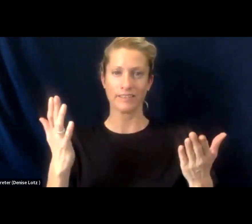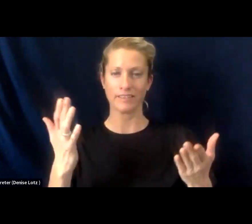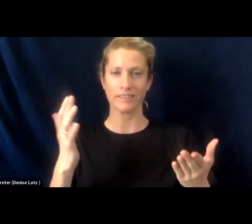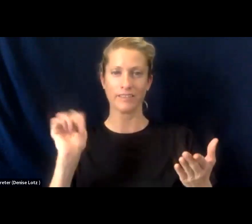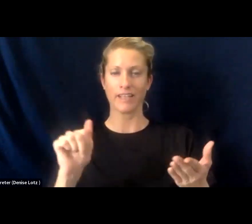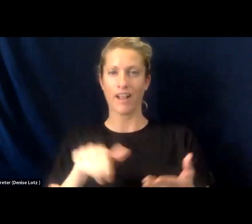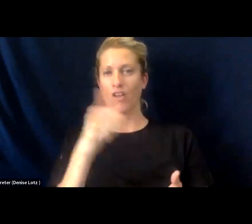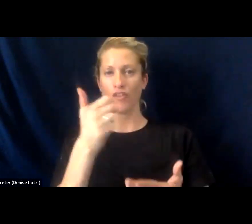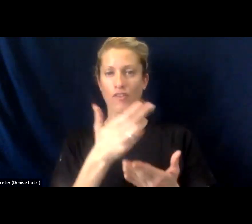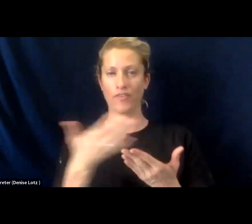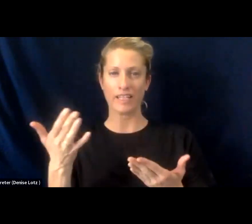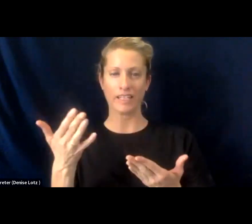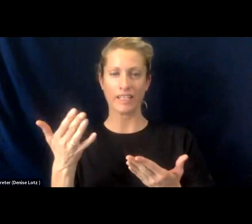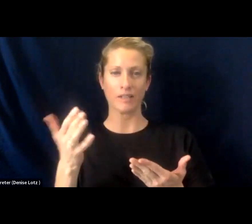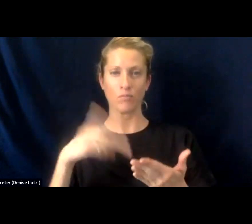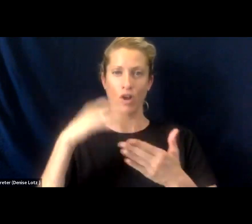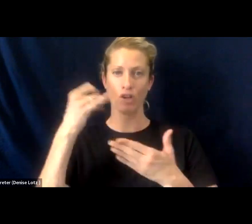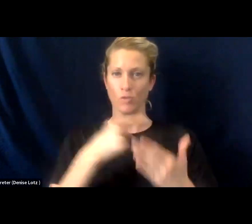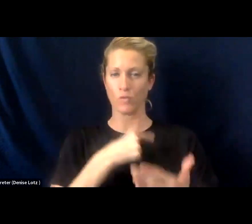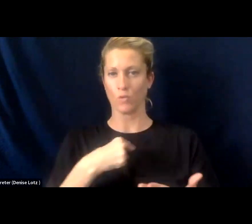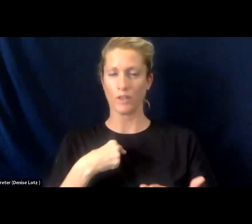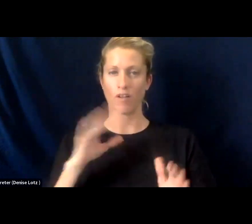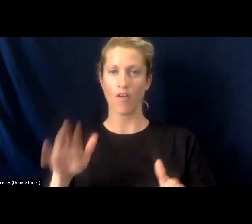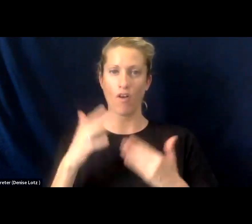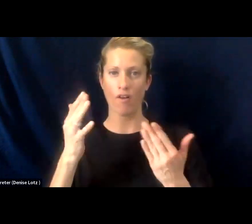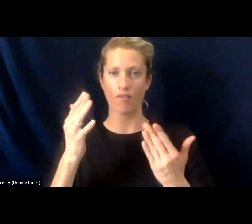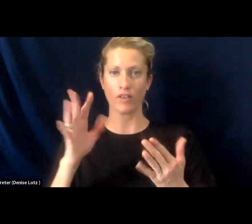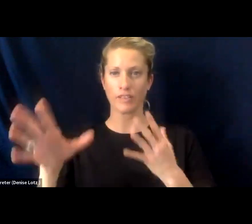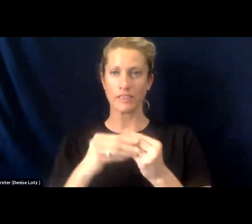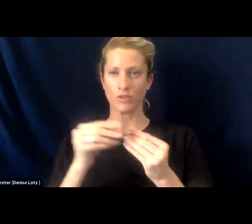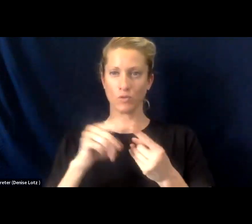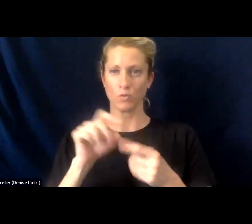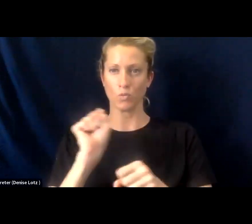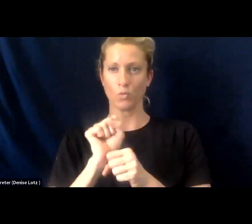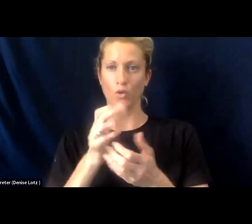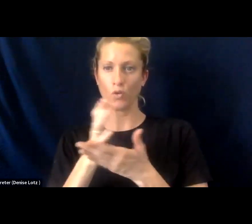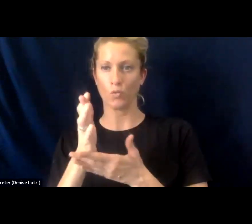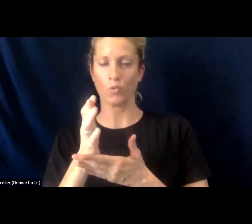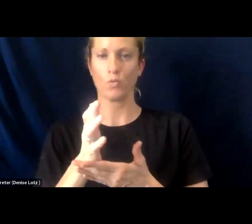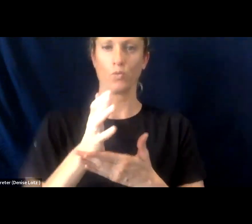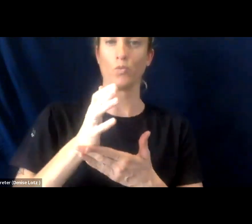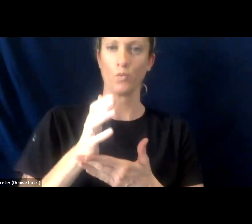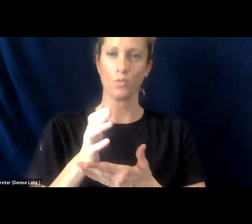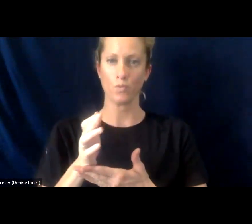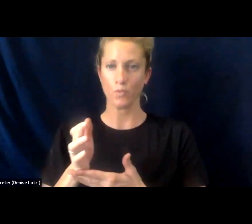project that we offer in addition to our work through the consortium, through the coalition.